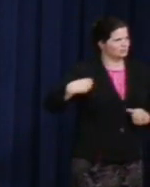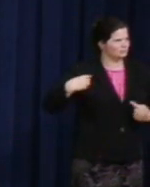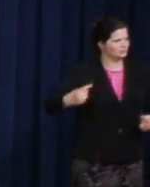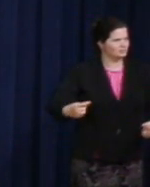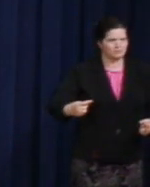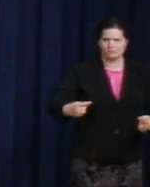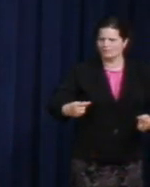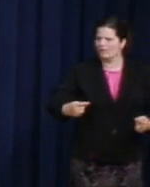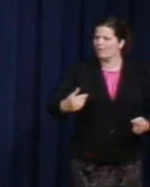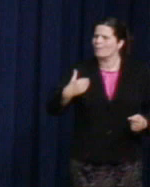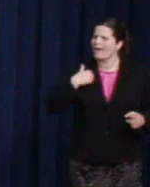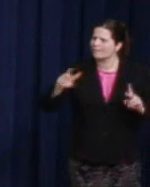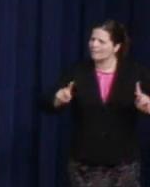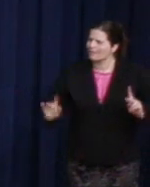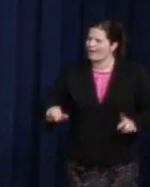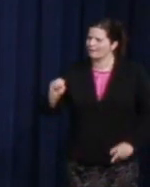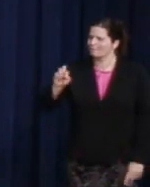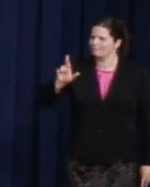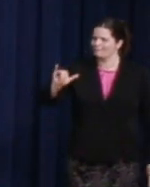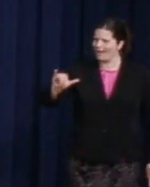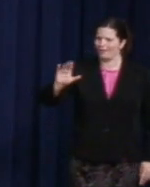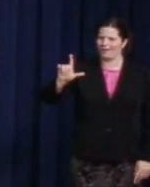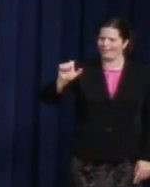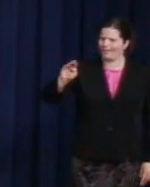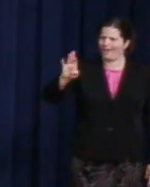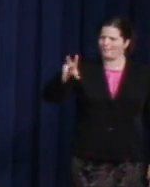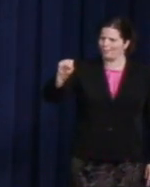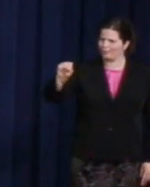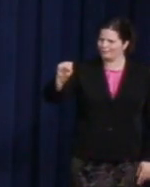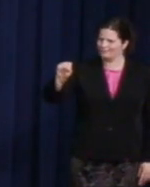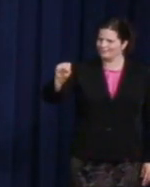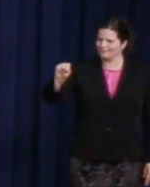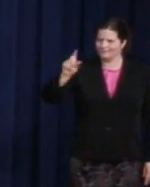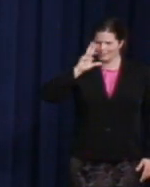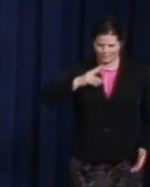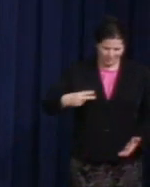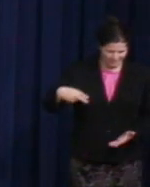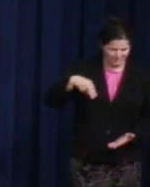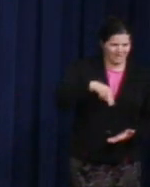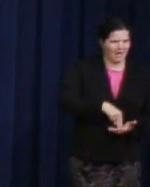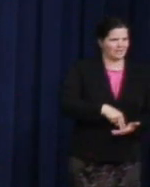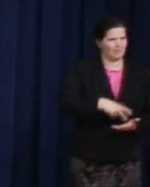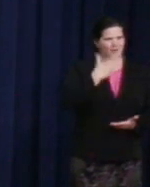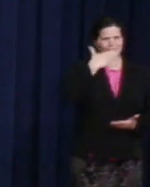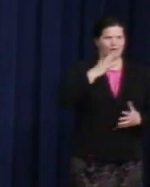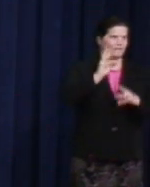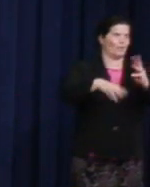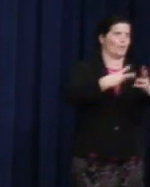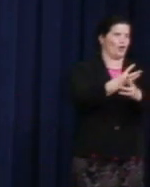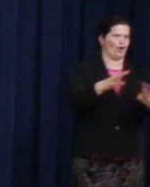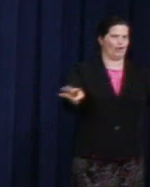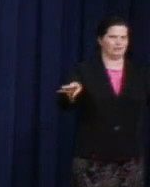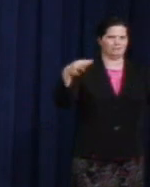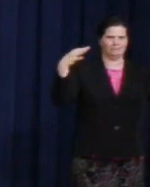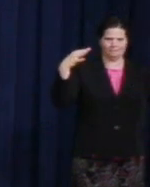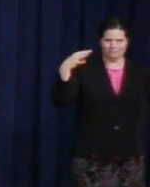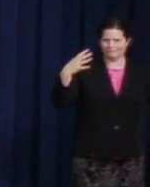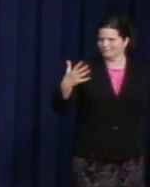who will get up in a worldwide audience on the Grammies and, with Madonna and Queen Latifah,